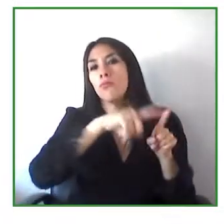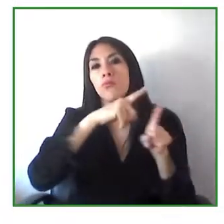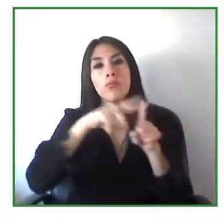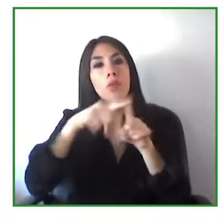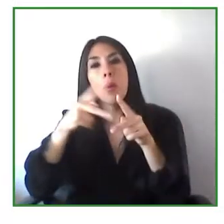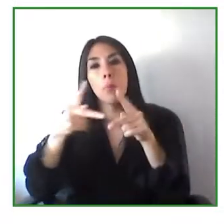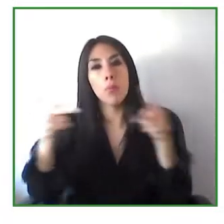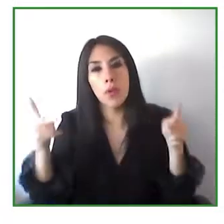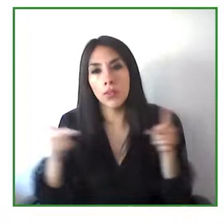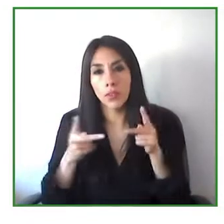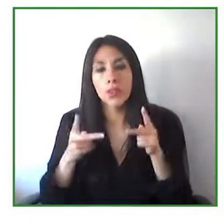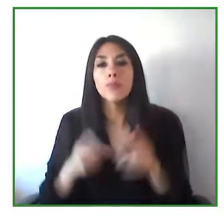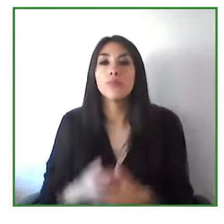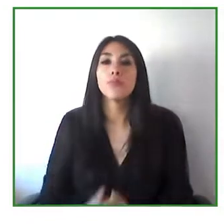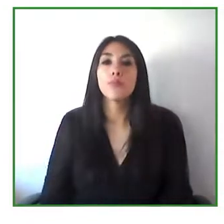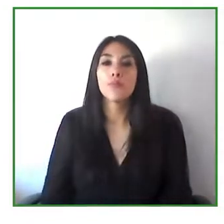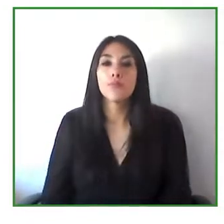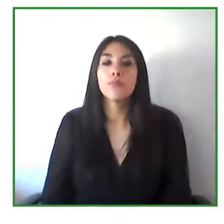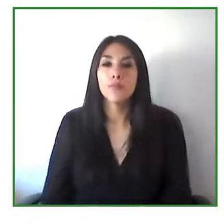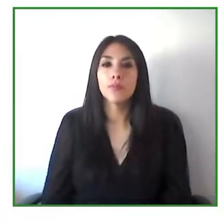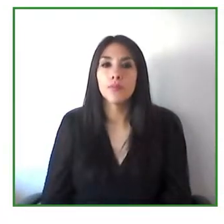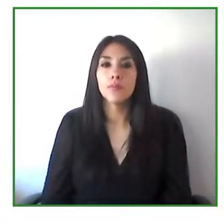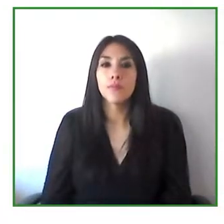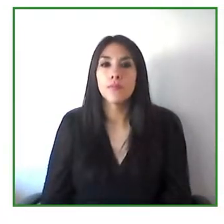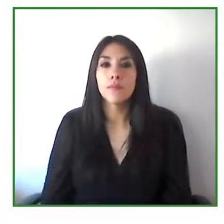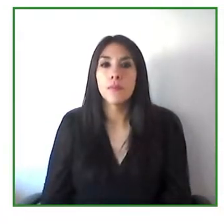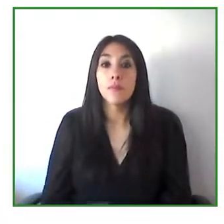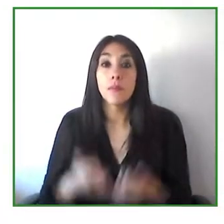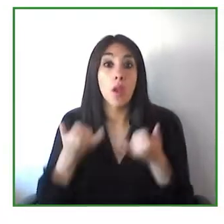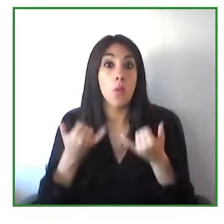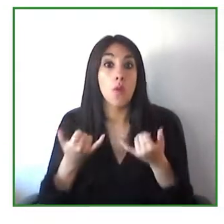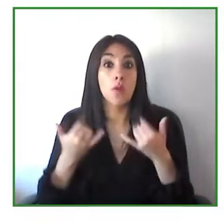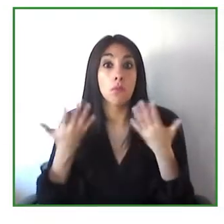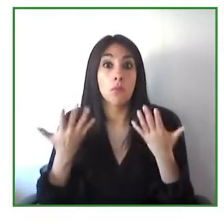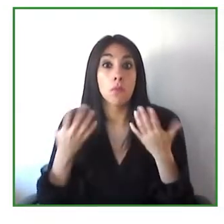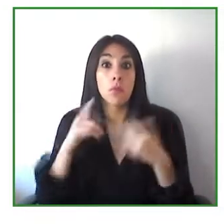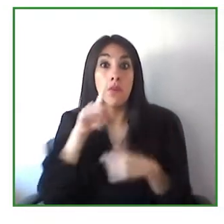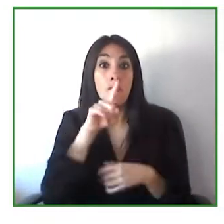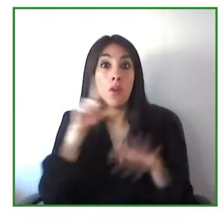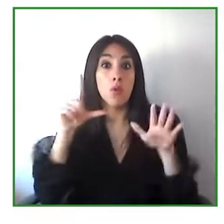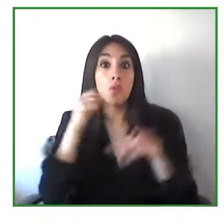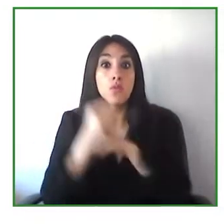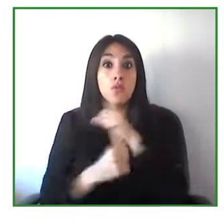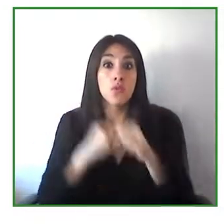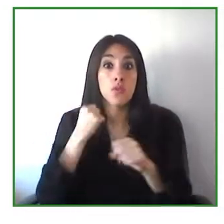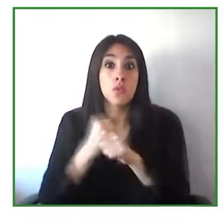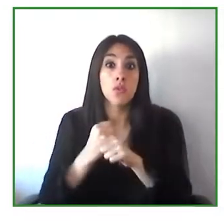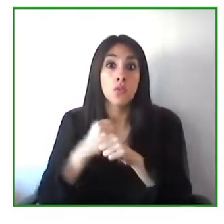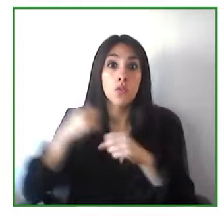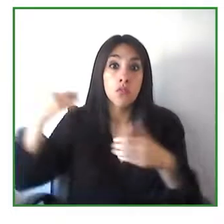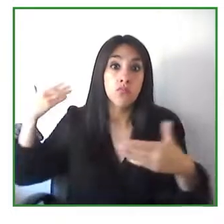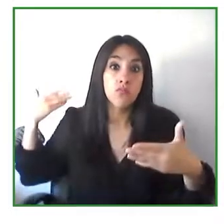we have seen immense progress in how the availability of accessible technology has increased.